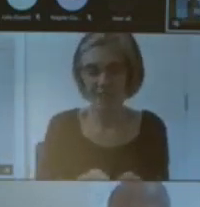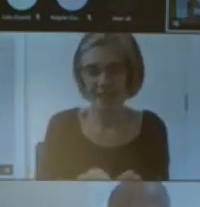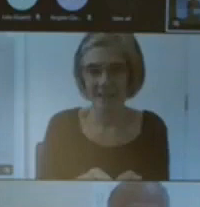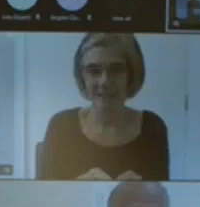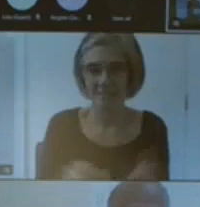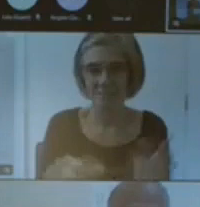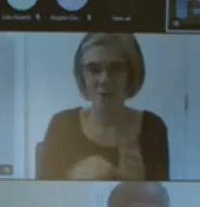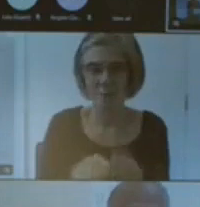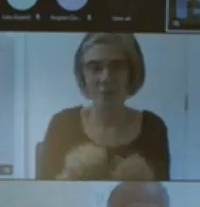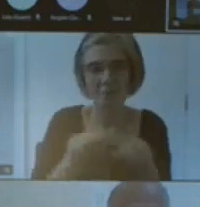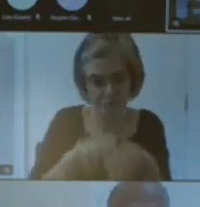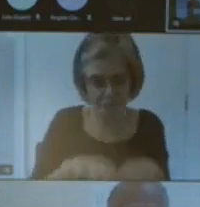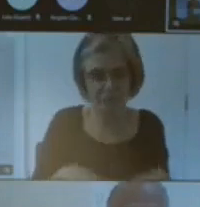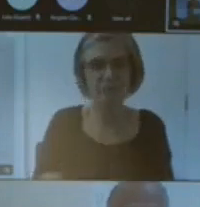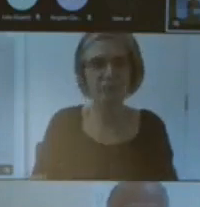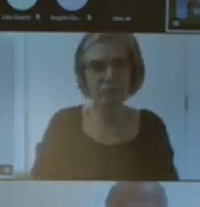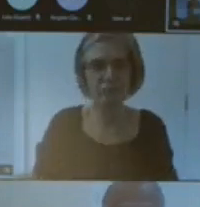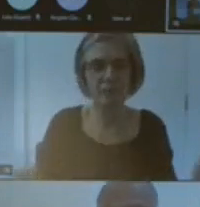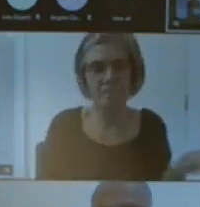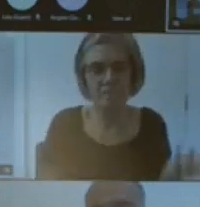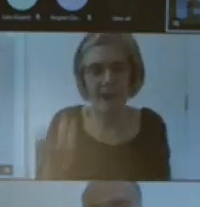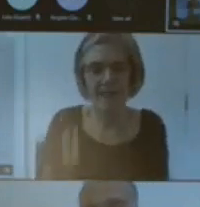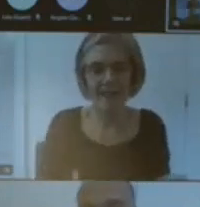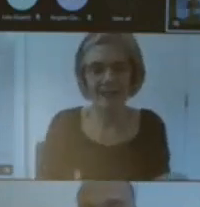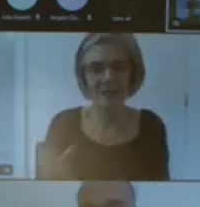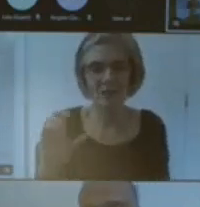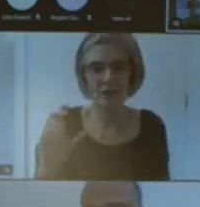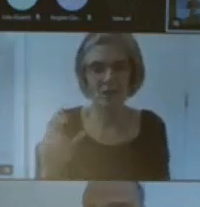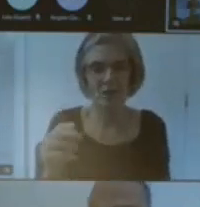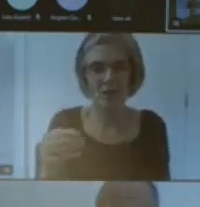with like the cost of living crisis and one the things that people talked about various points